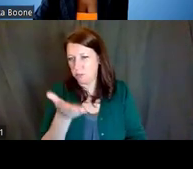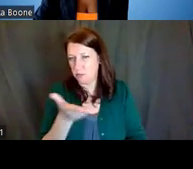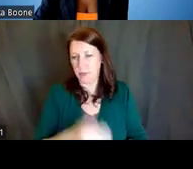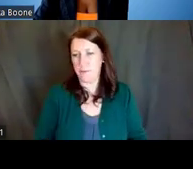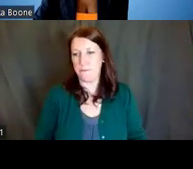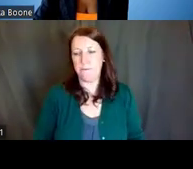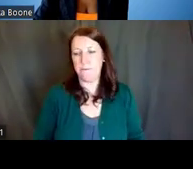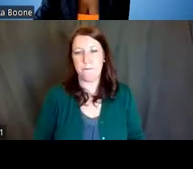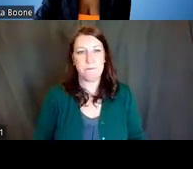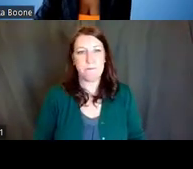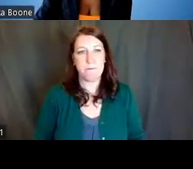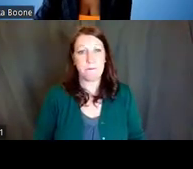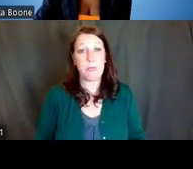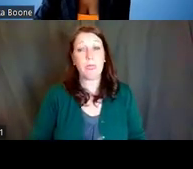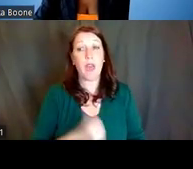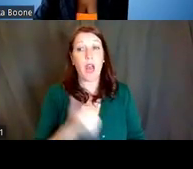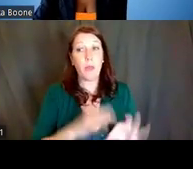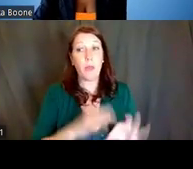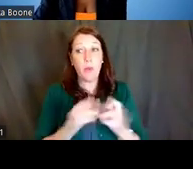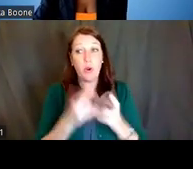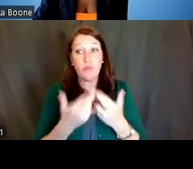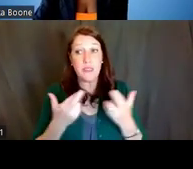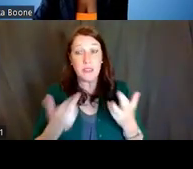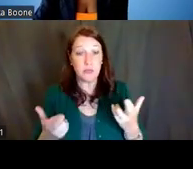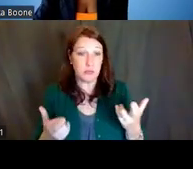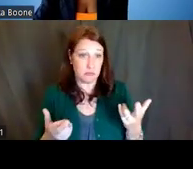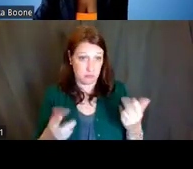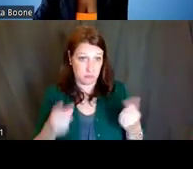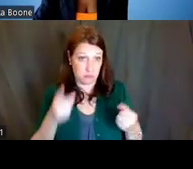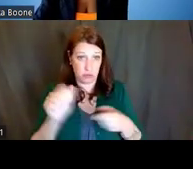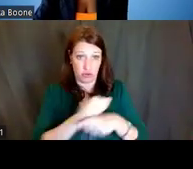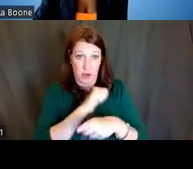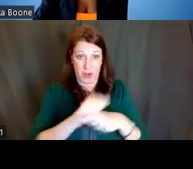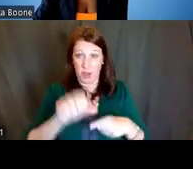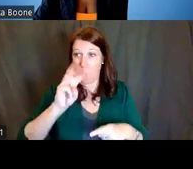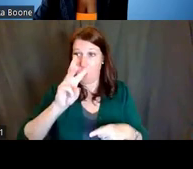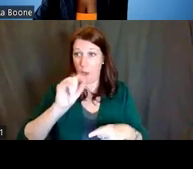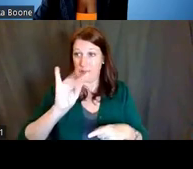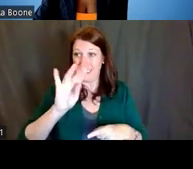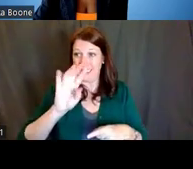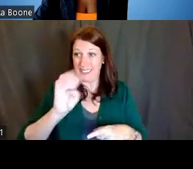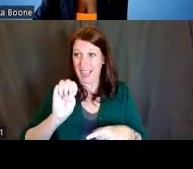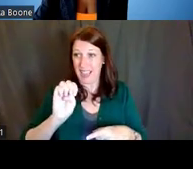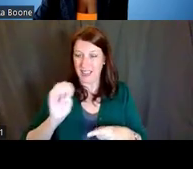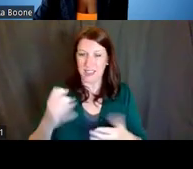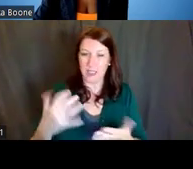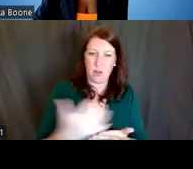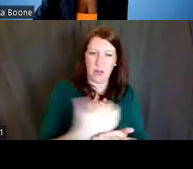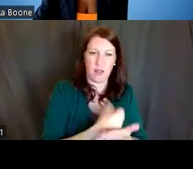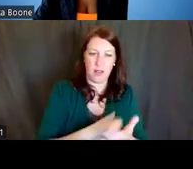Another important resource is the NIH Research Training website, and this curates information specific to types of grants.